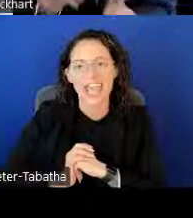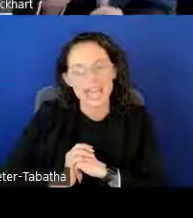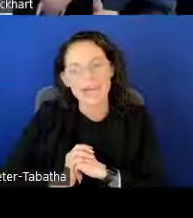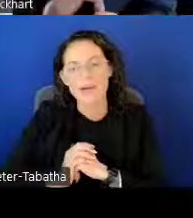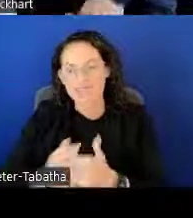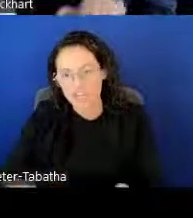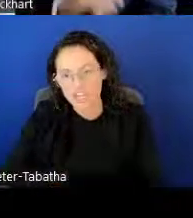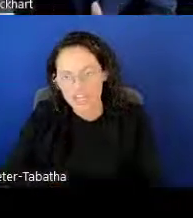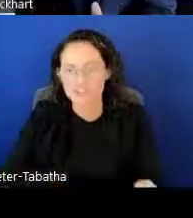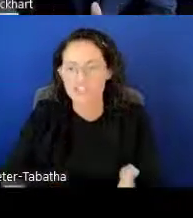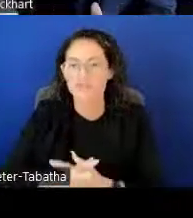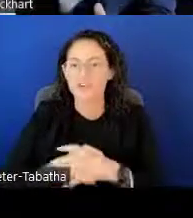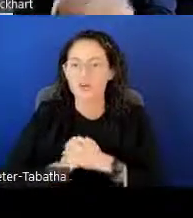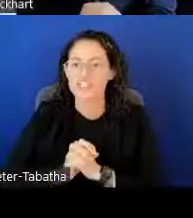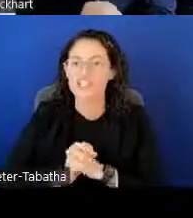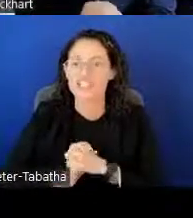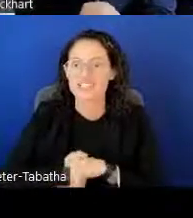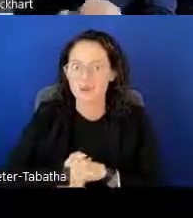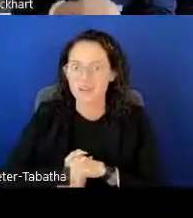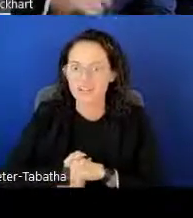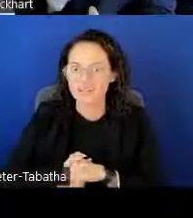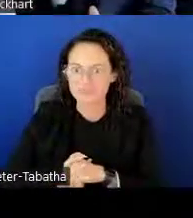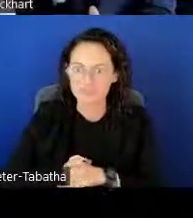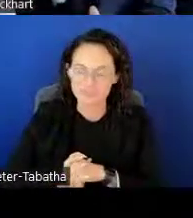and I'm sure they could answer some of your questions as well.